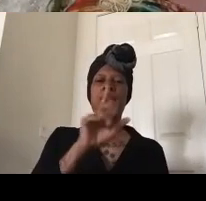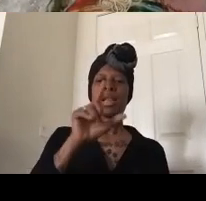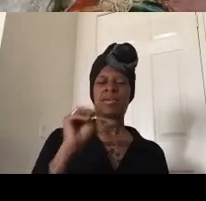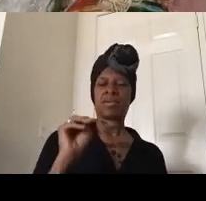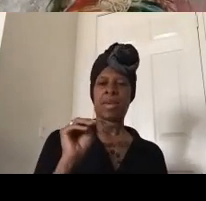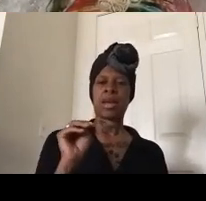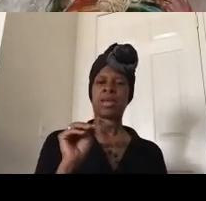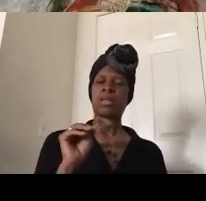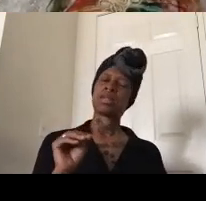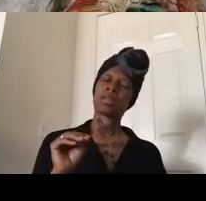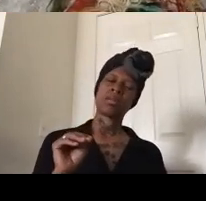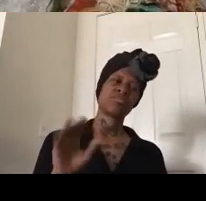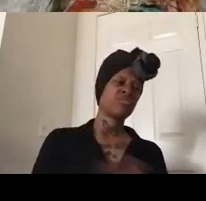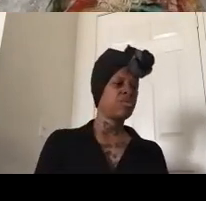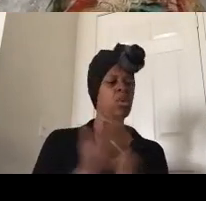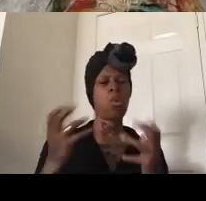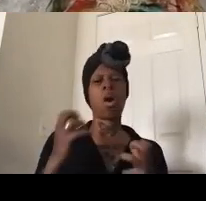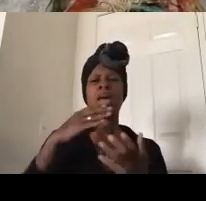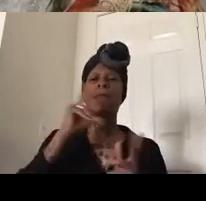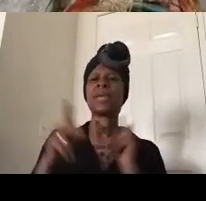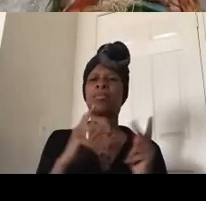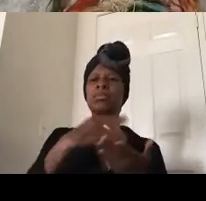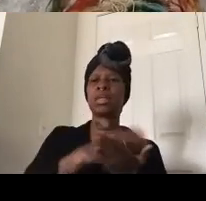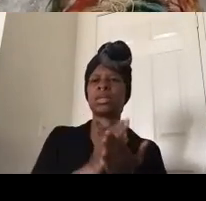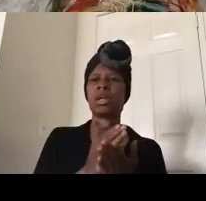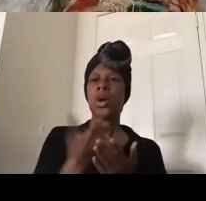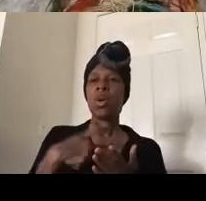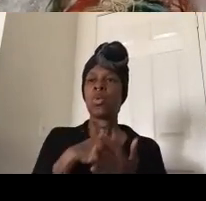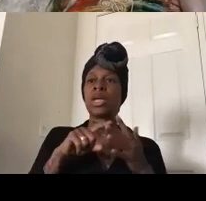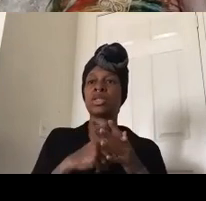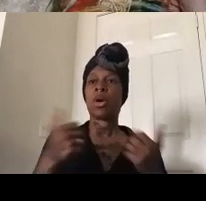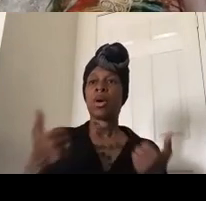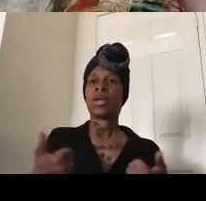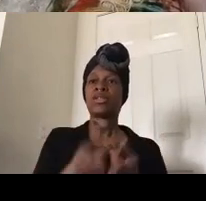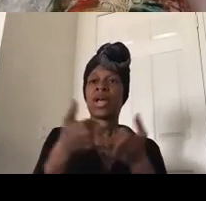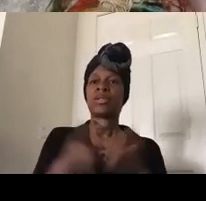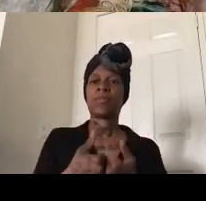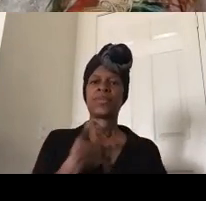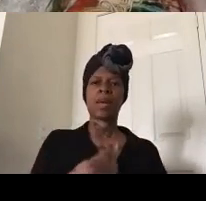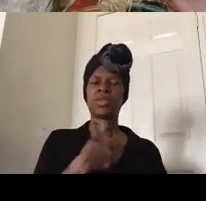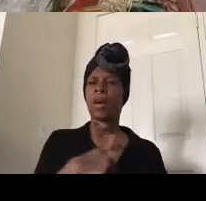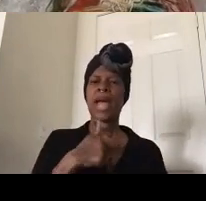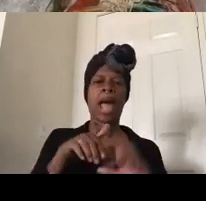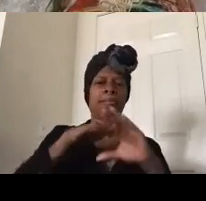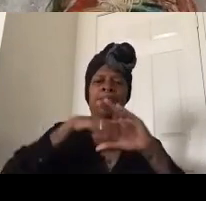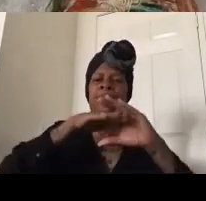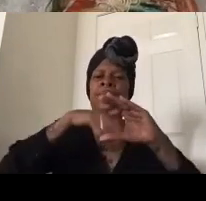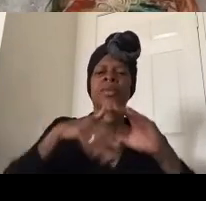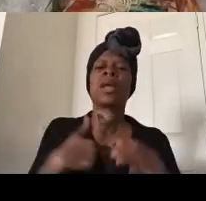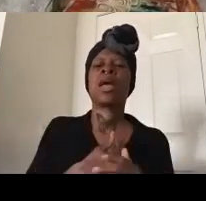our people's budget we began challenging i'm sorry i'm talking too much challenging mayor garcetti's budget